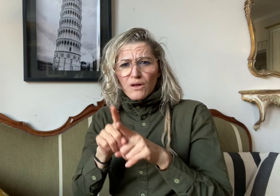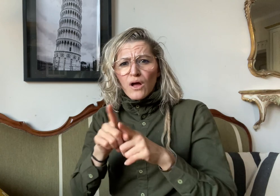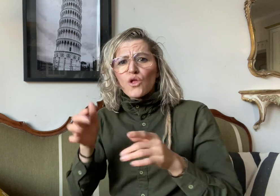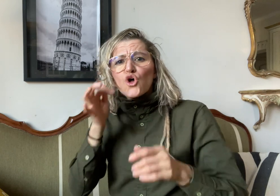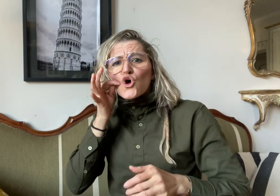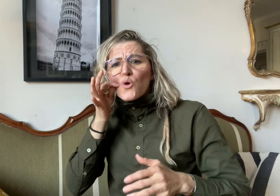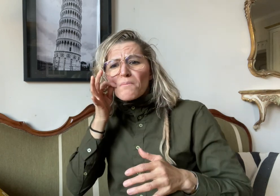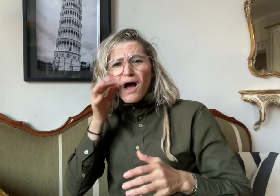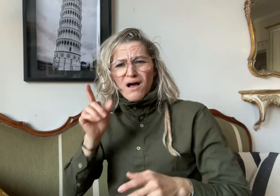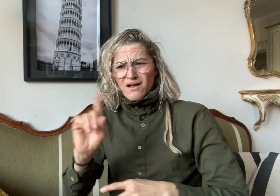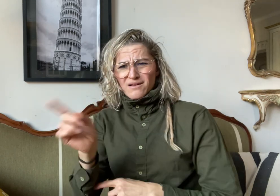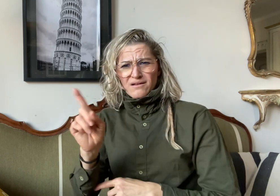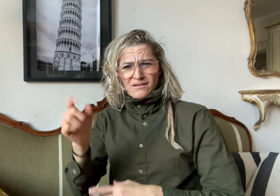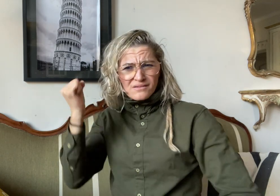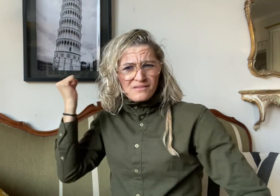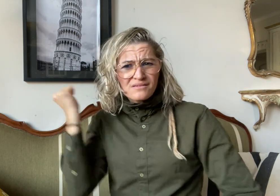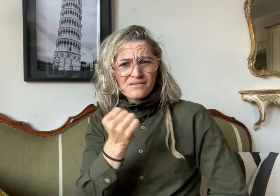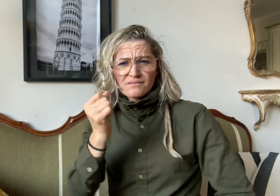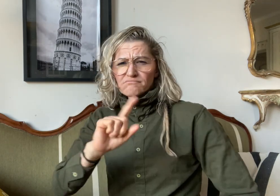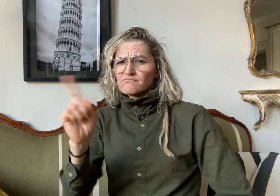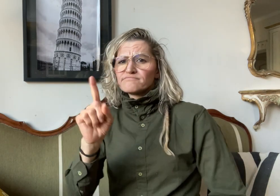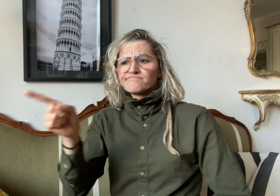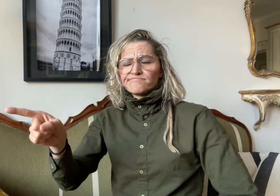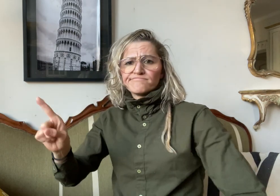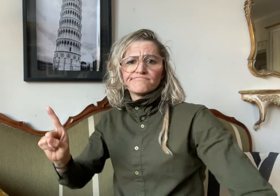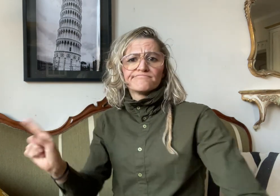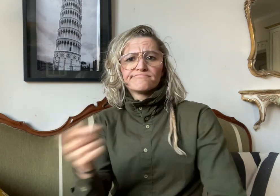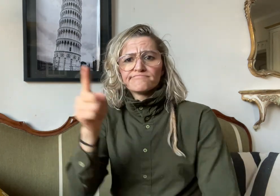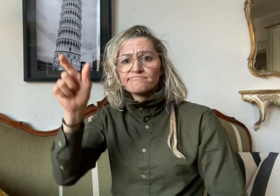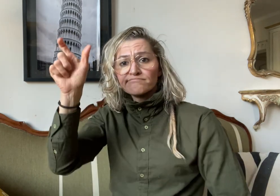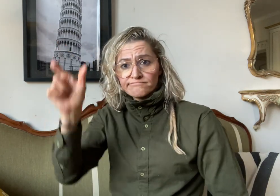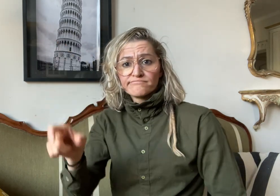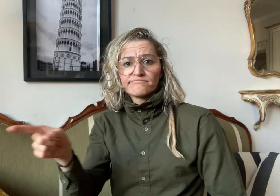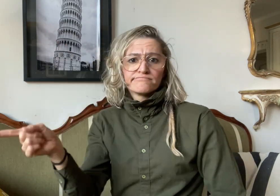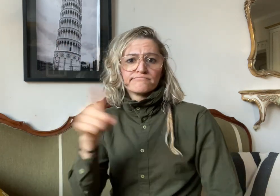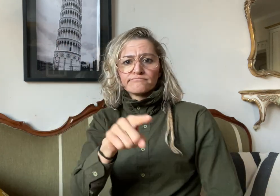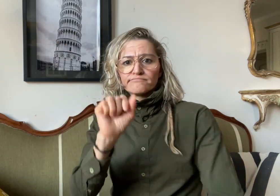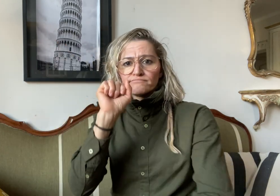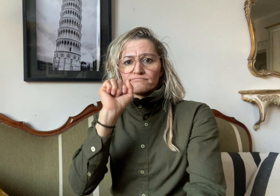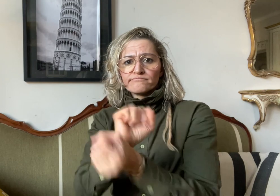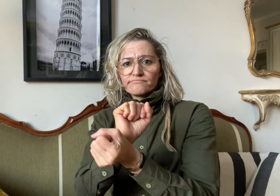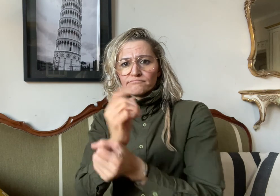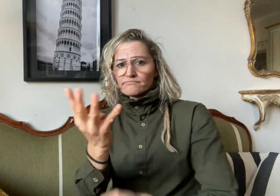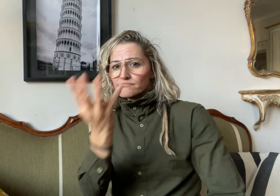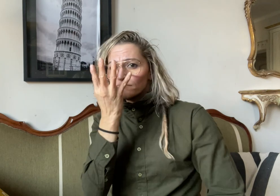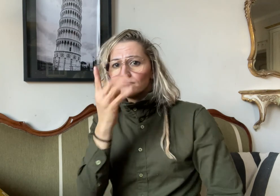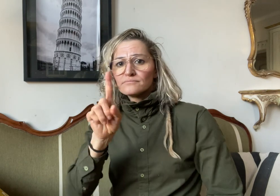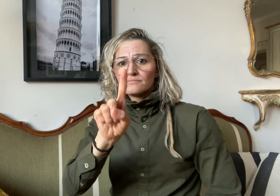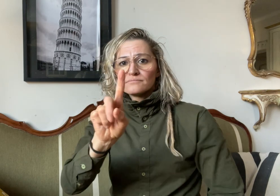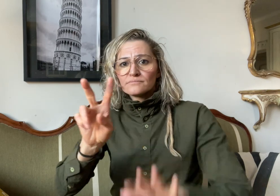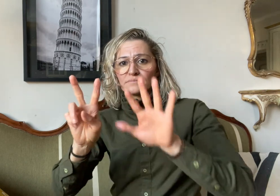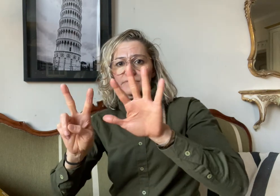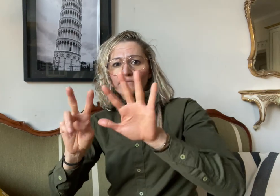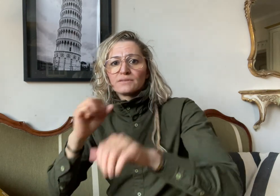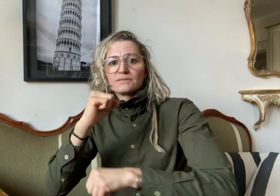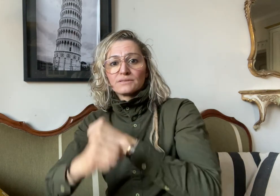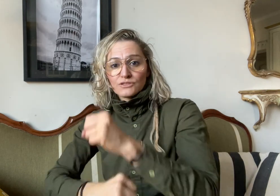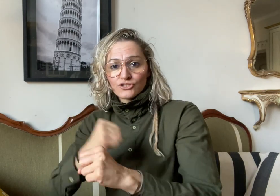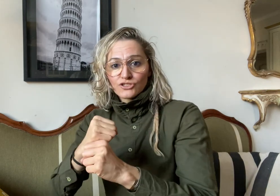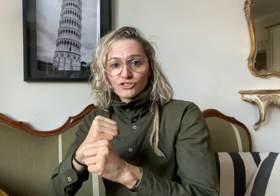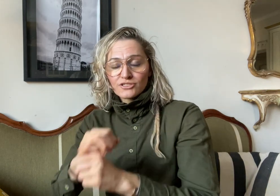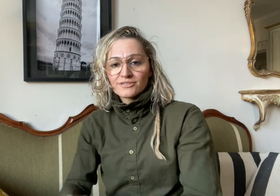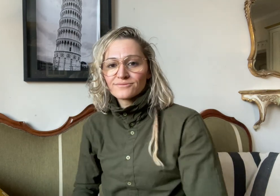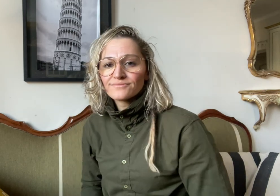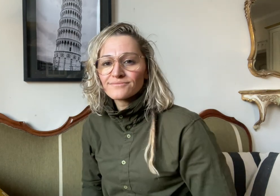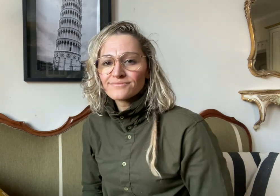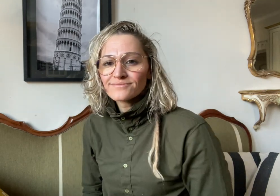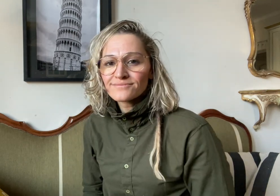inhumane act, and sentenced Scott to prison for 17 years.